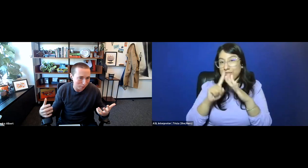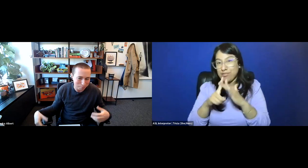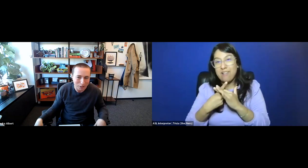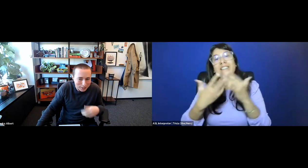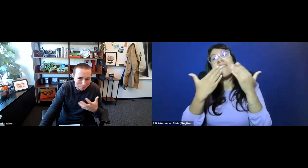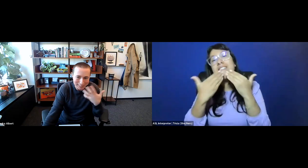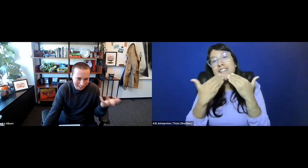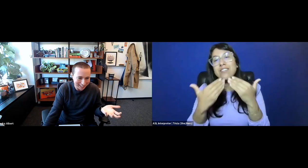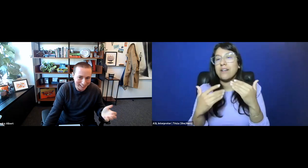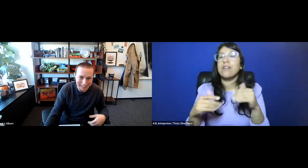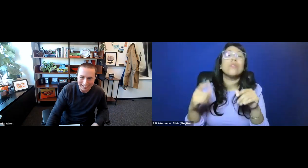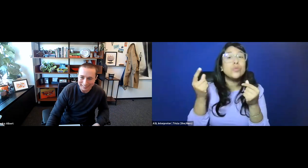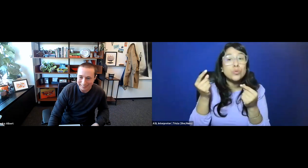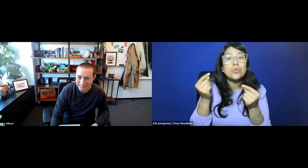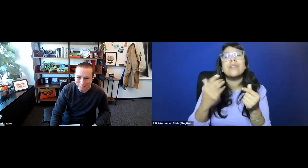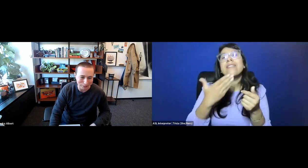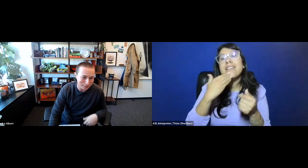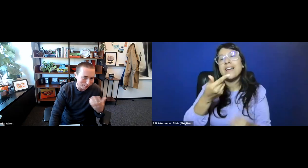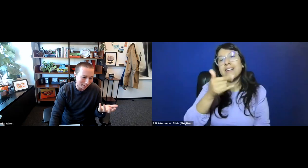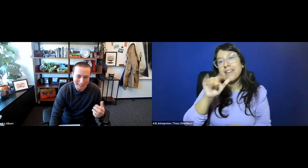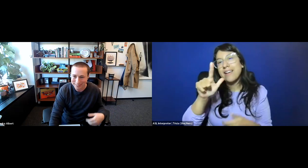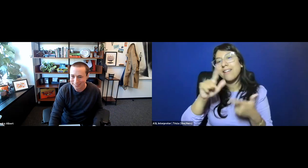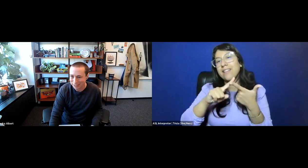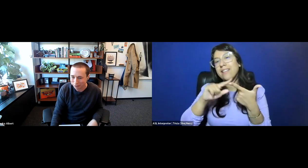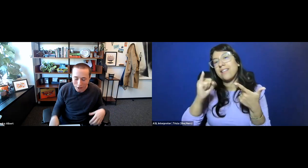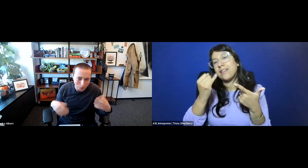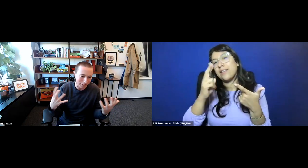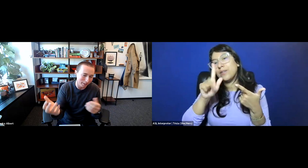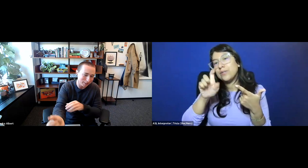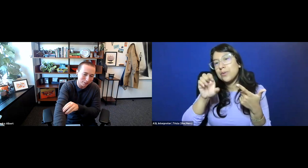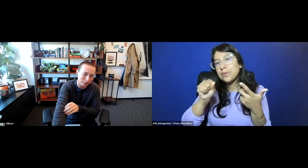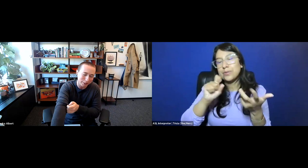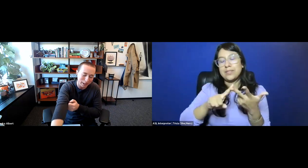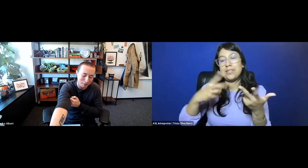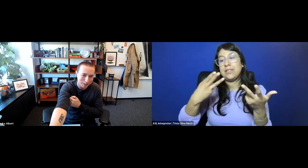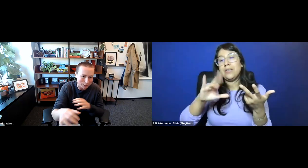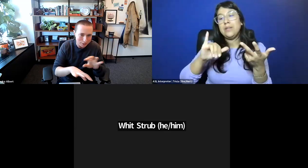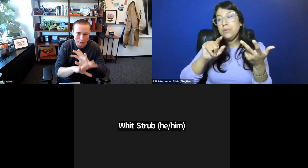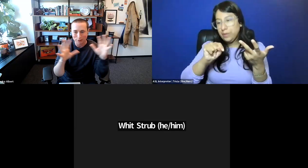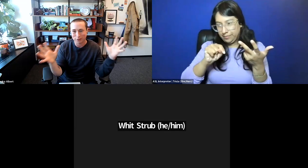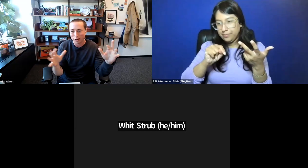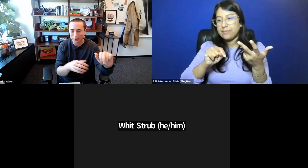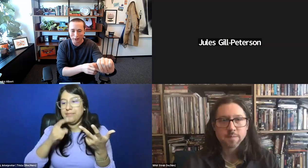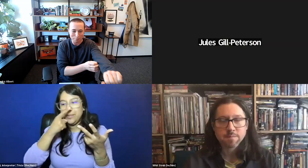So thank you so, but I'll start by thanking Gill, Jules and Whit, and just if y'all wanna turn your cameras on,